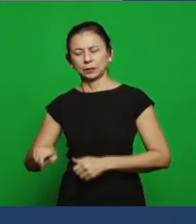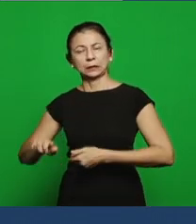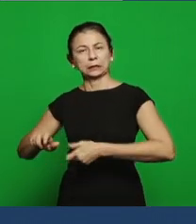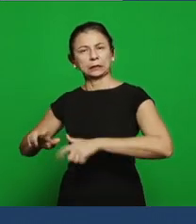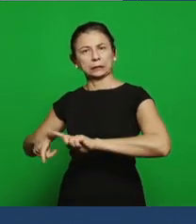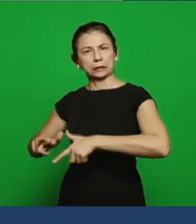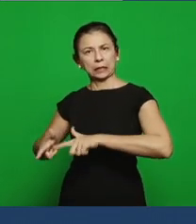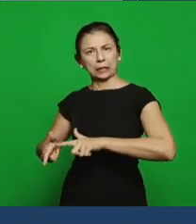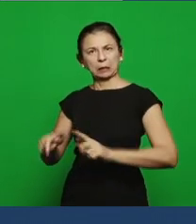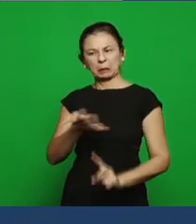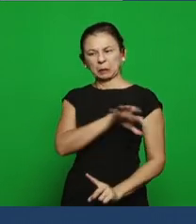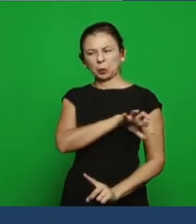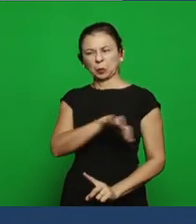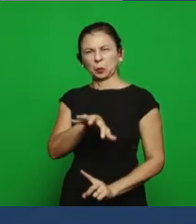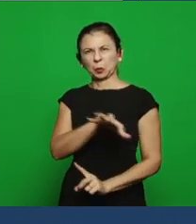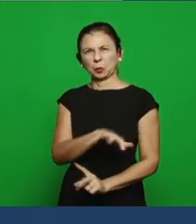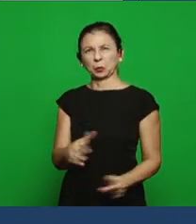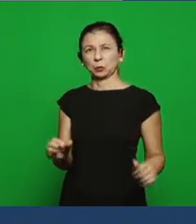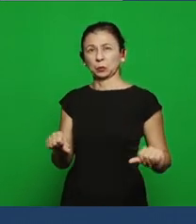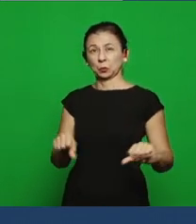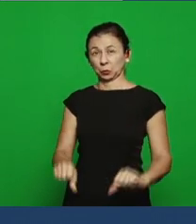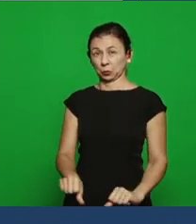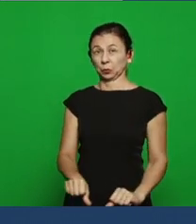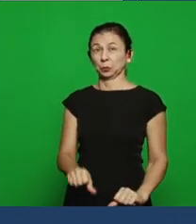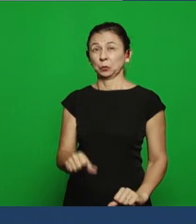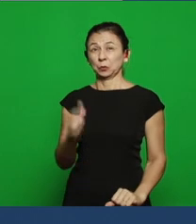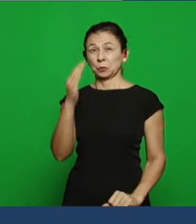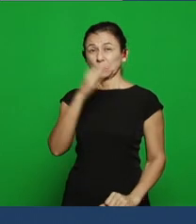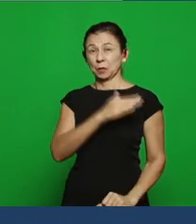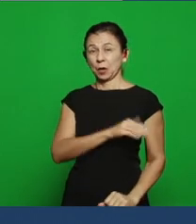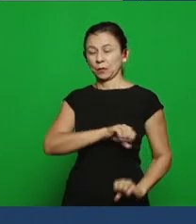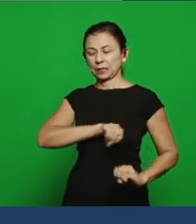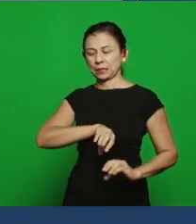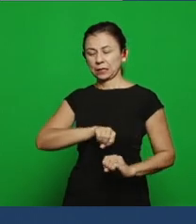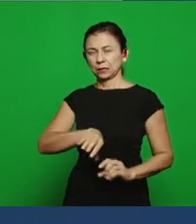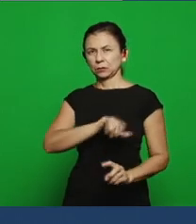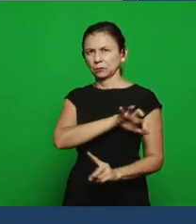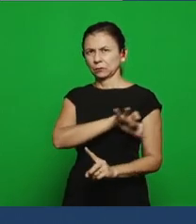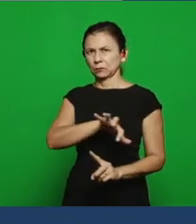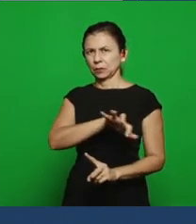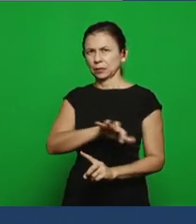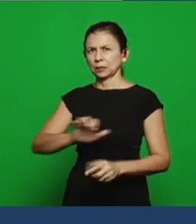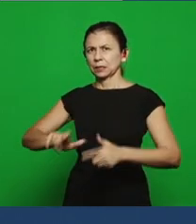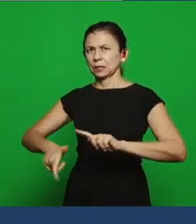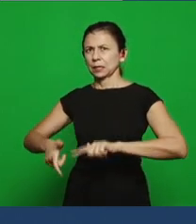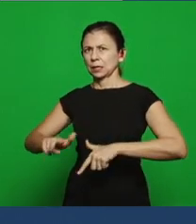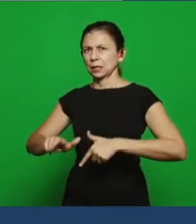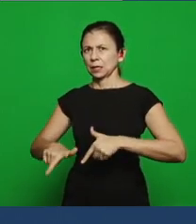bad influence of this teaching to Israel with what happens in the period of Thyatira